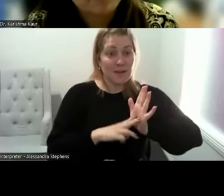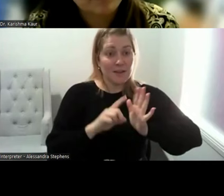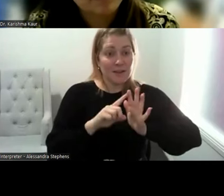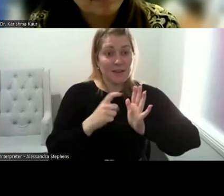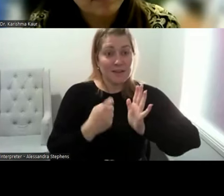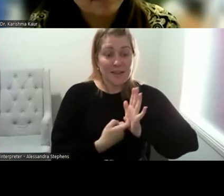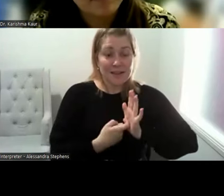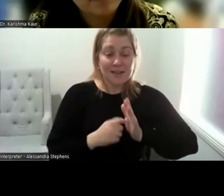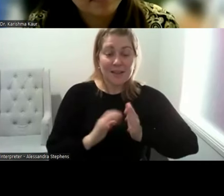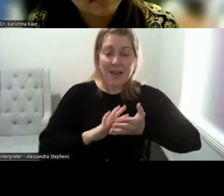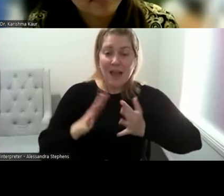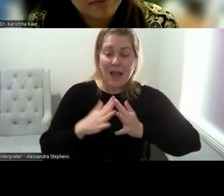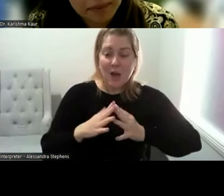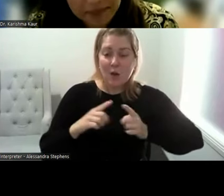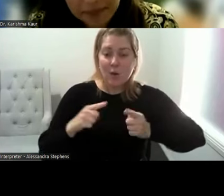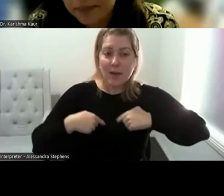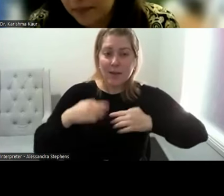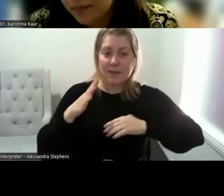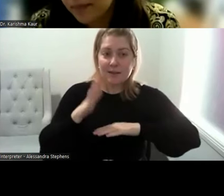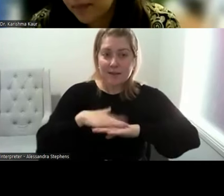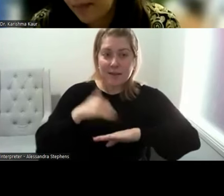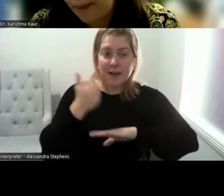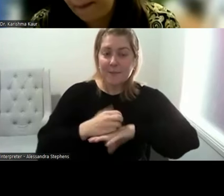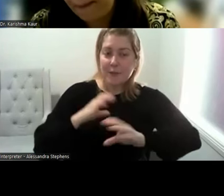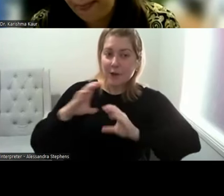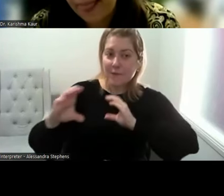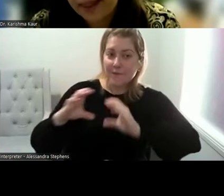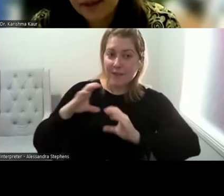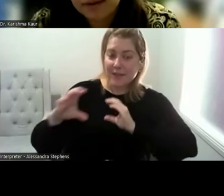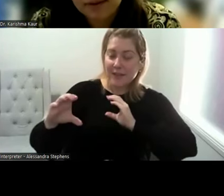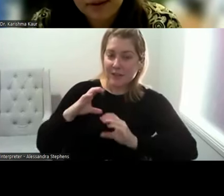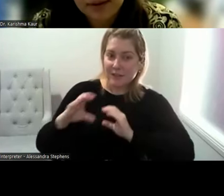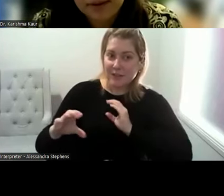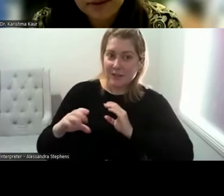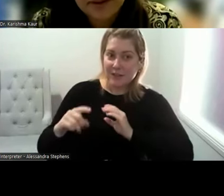can make things more welcoming of who do you live with rather than do you have a